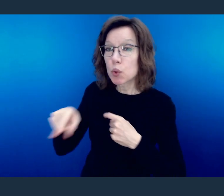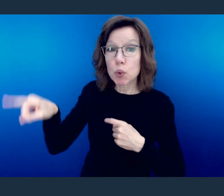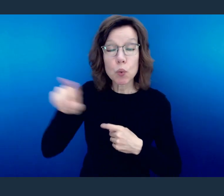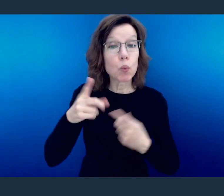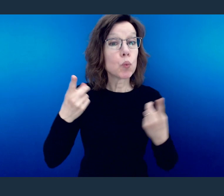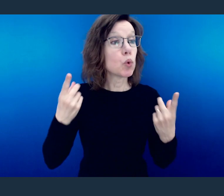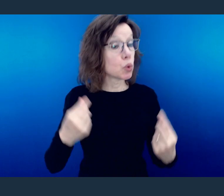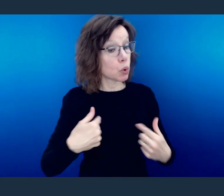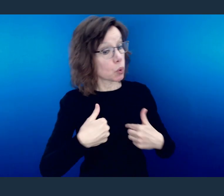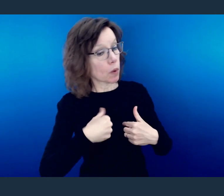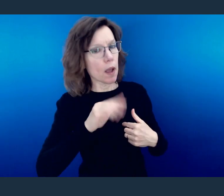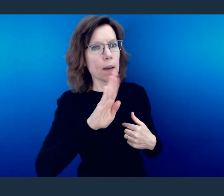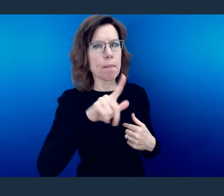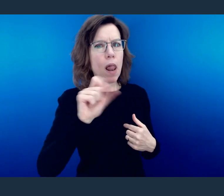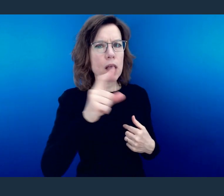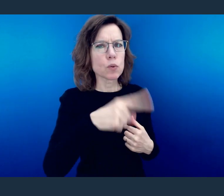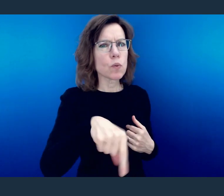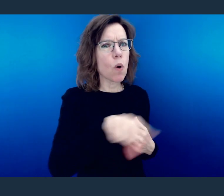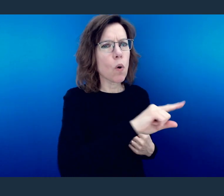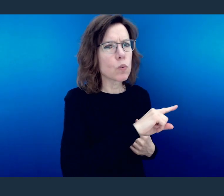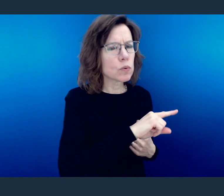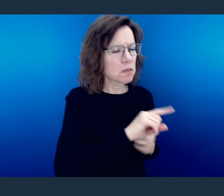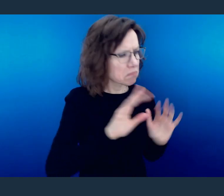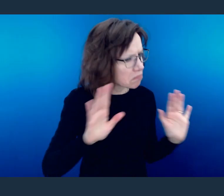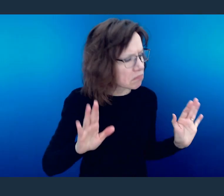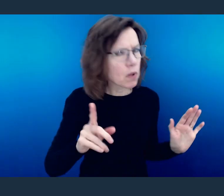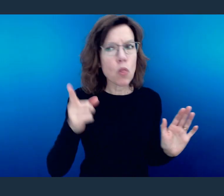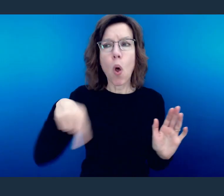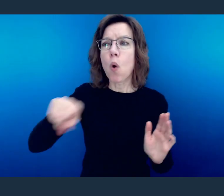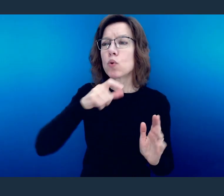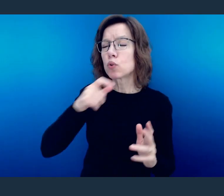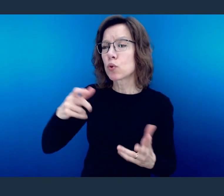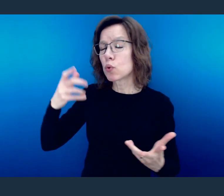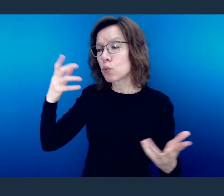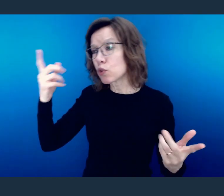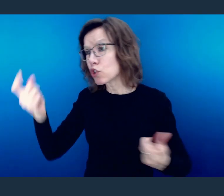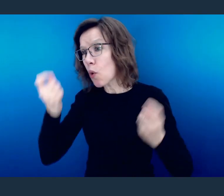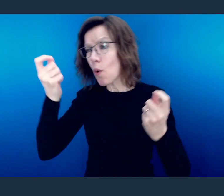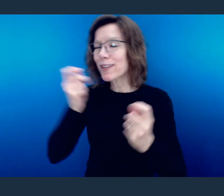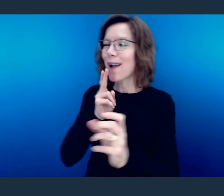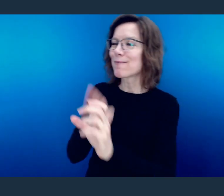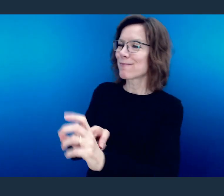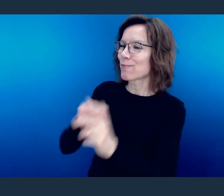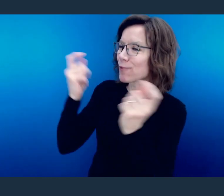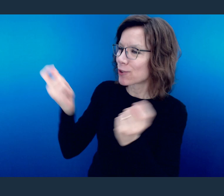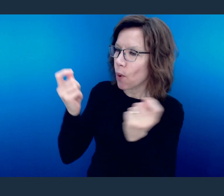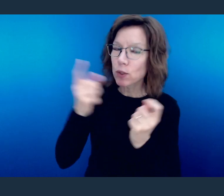curse them. Rejoice with those who rejoice, weep with those who weep. Live in harm know with one another.